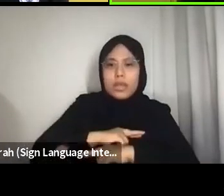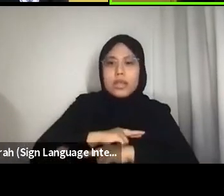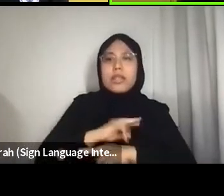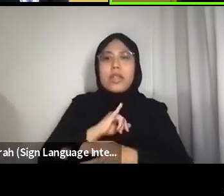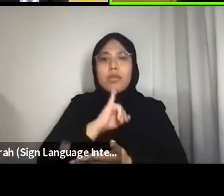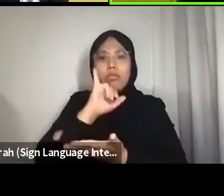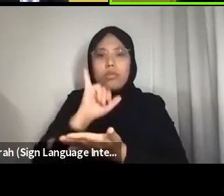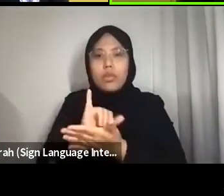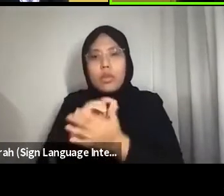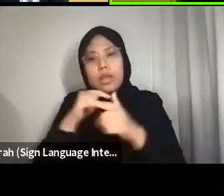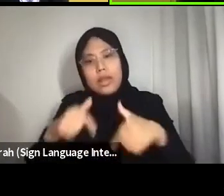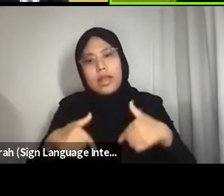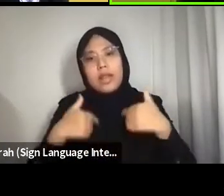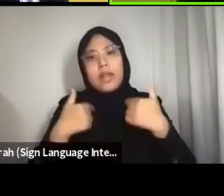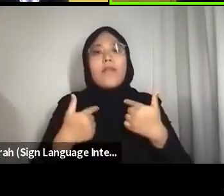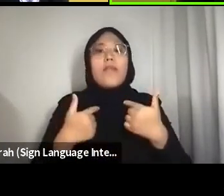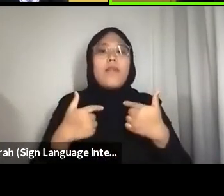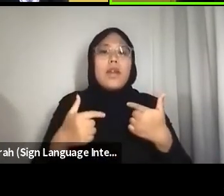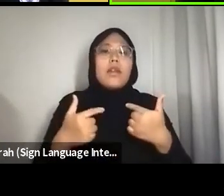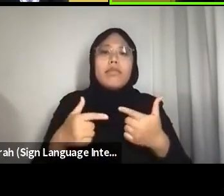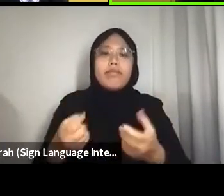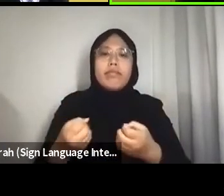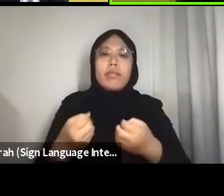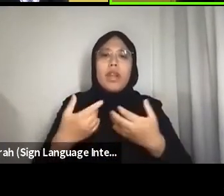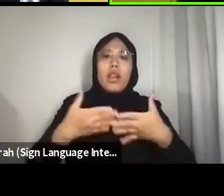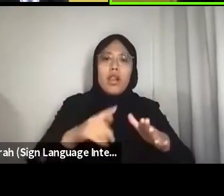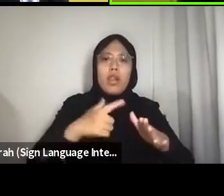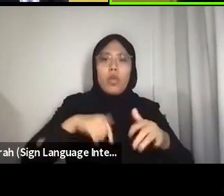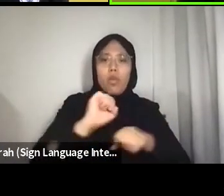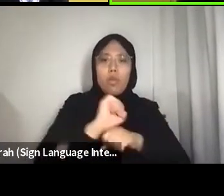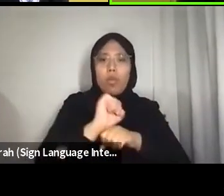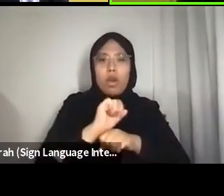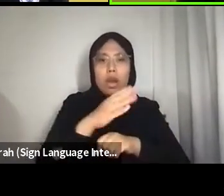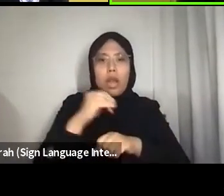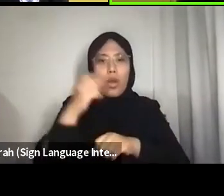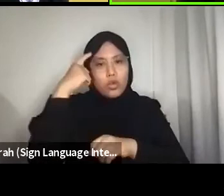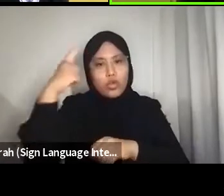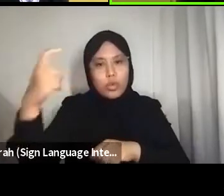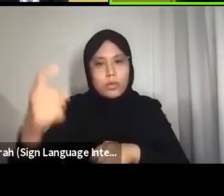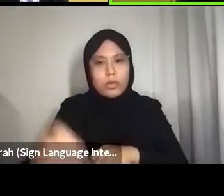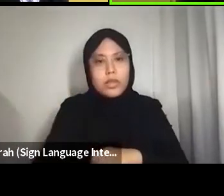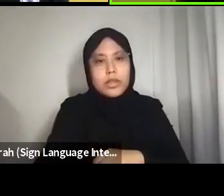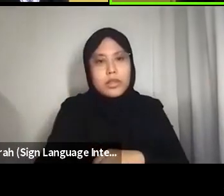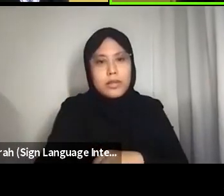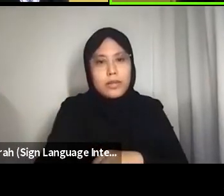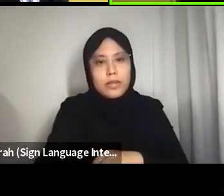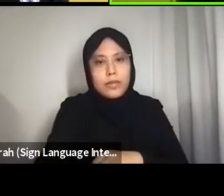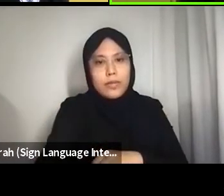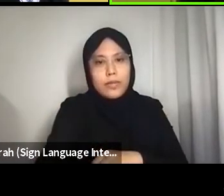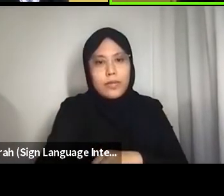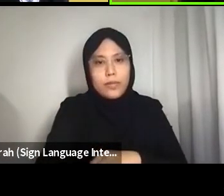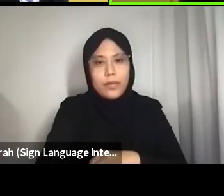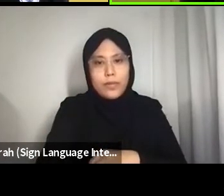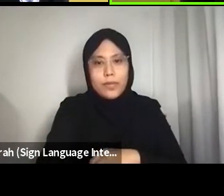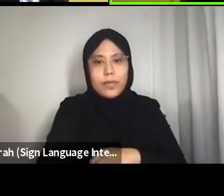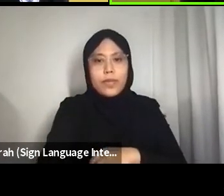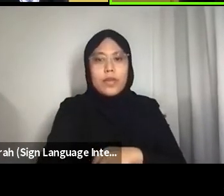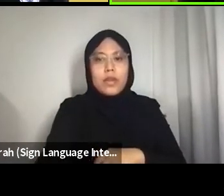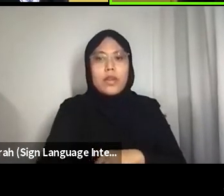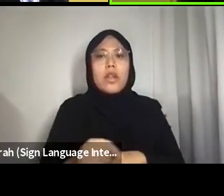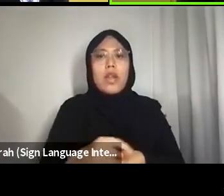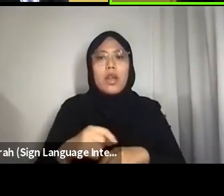Many of us are descendants of immigrants, who left their ancestral homes from across the seas to make this land their home.